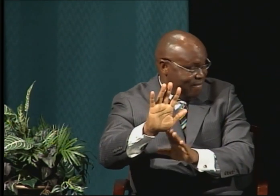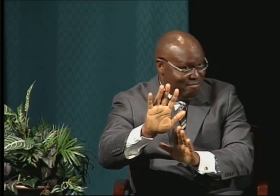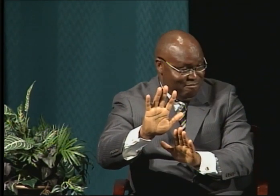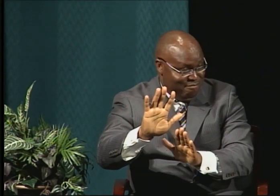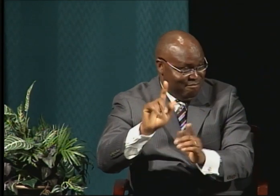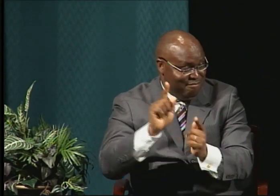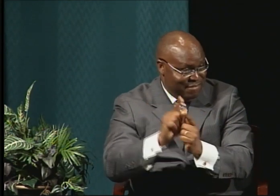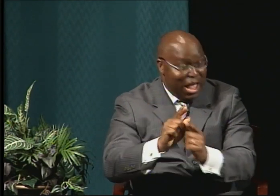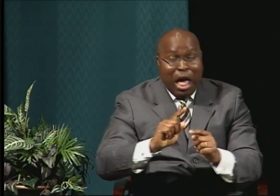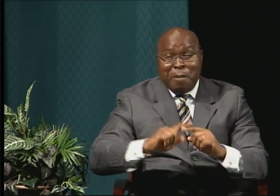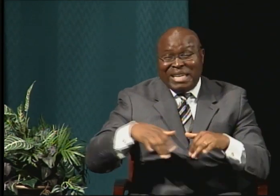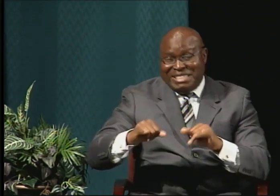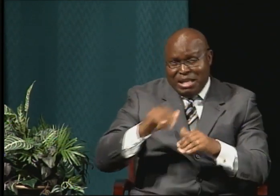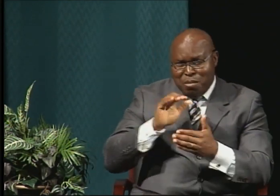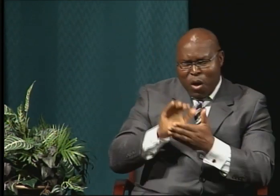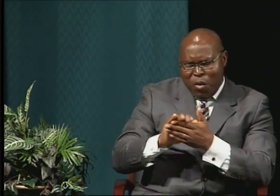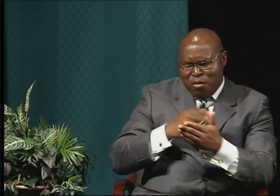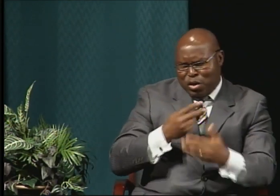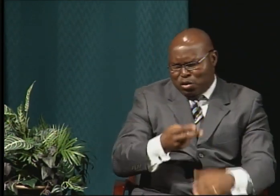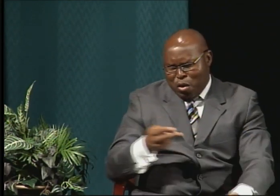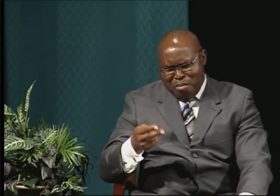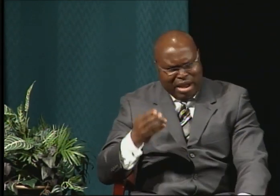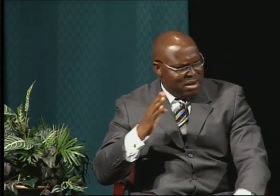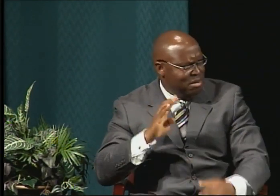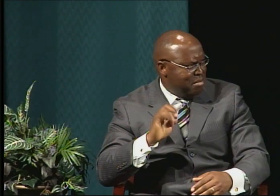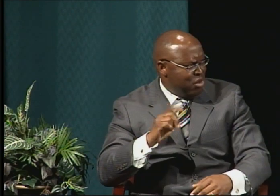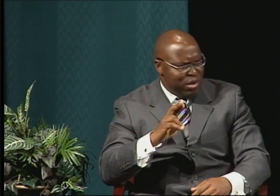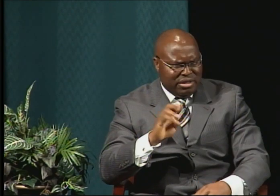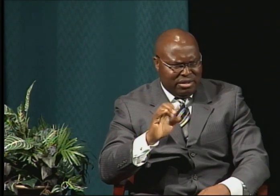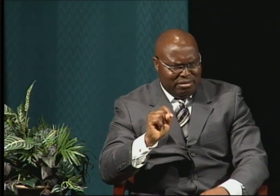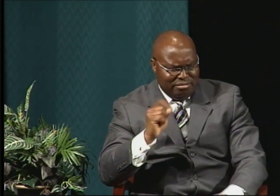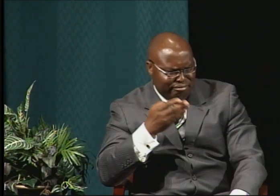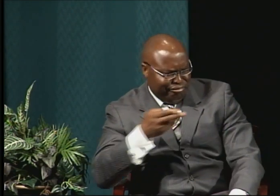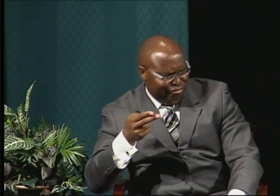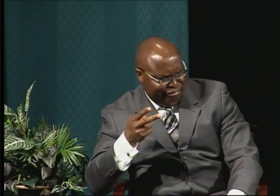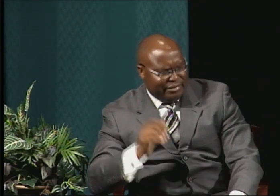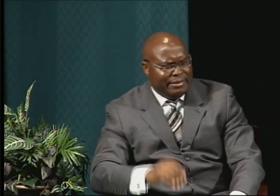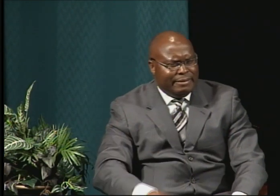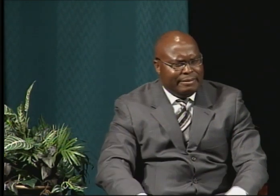Now, the final decision, I was able to stay with her.